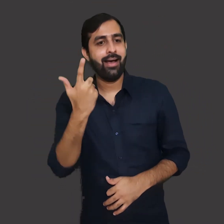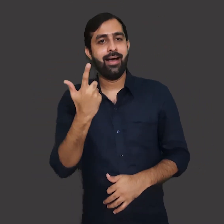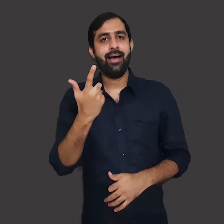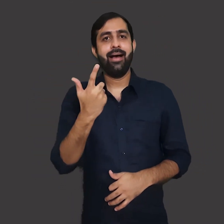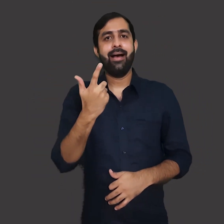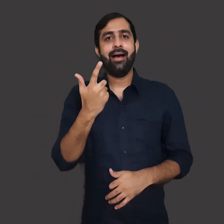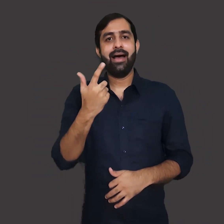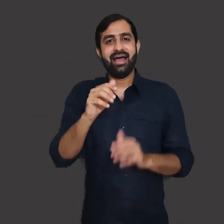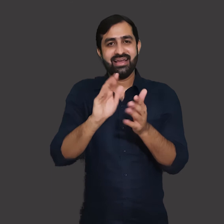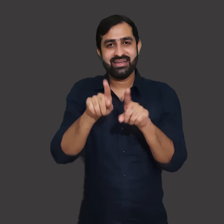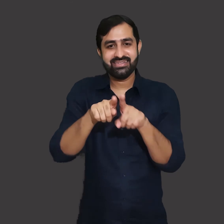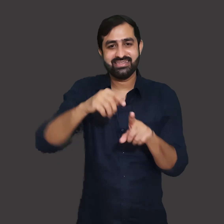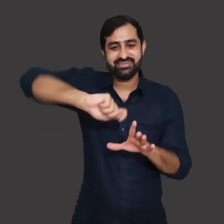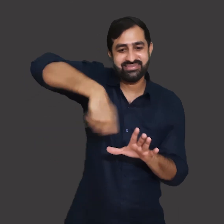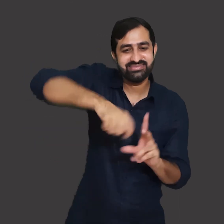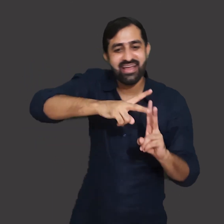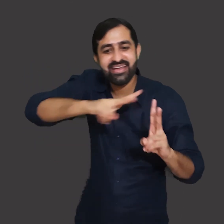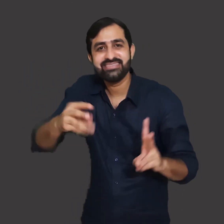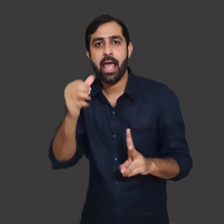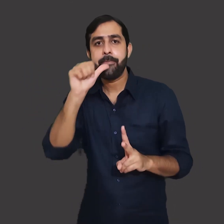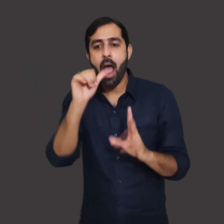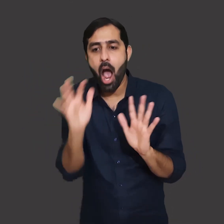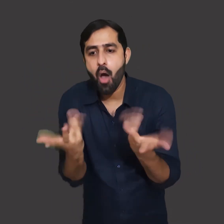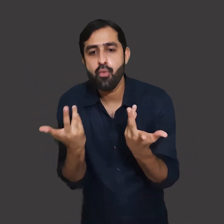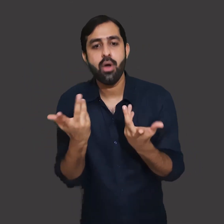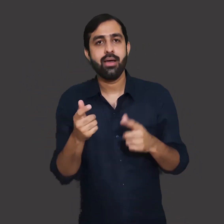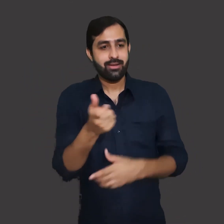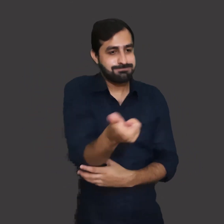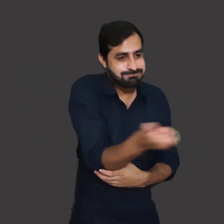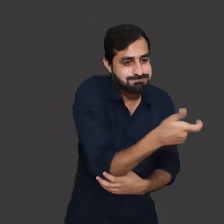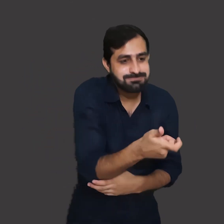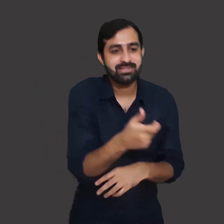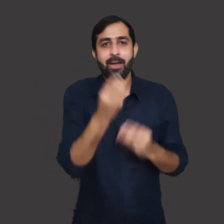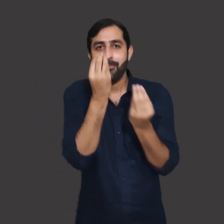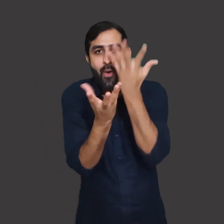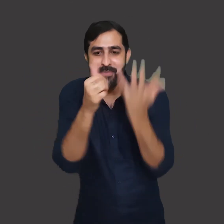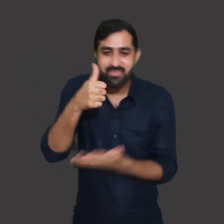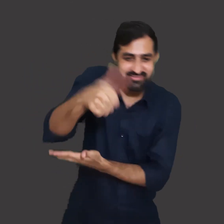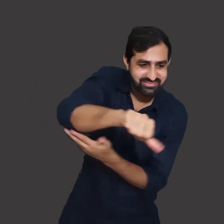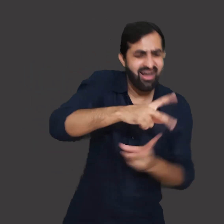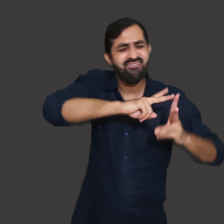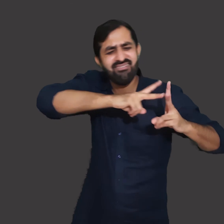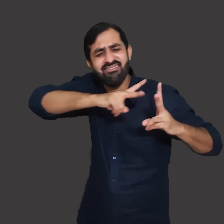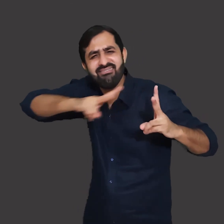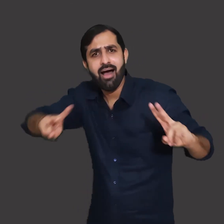People use water for sanitation purpose, drinking purpose, for cultivation and for many other purposes.